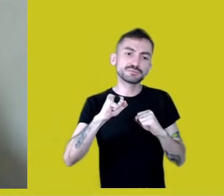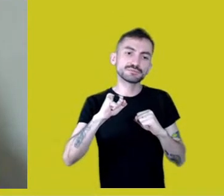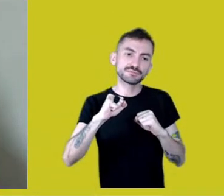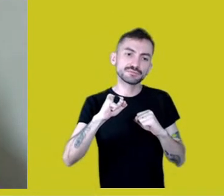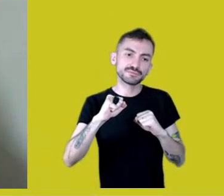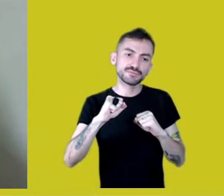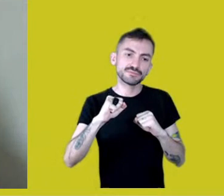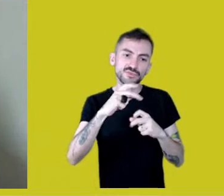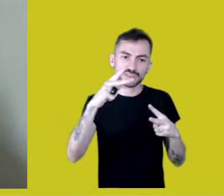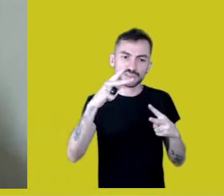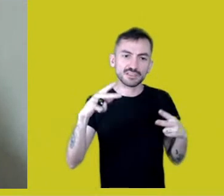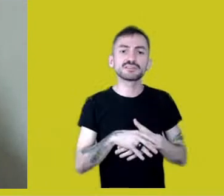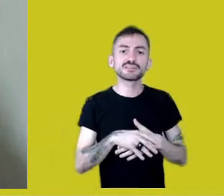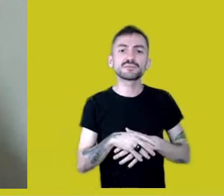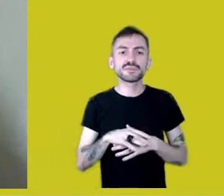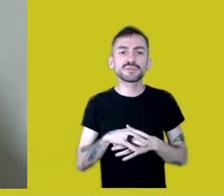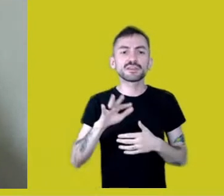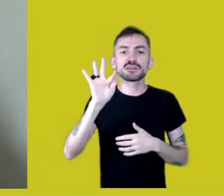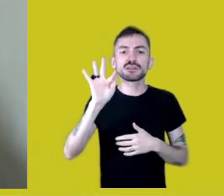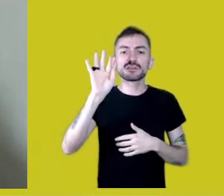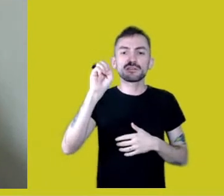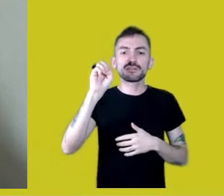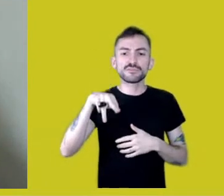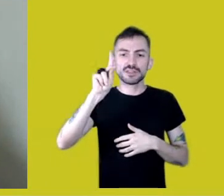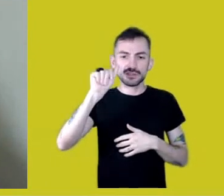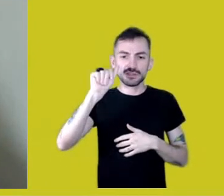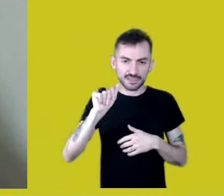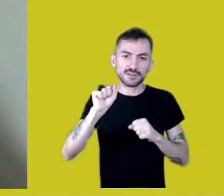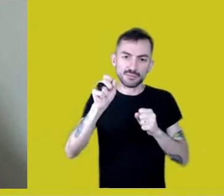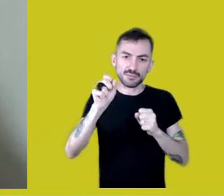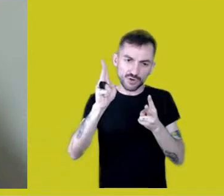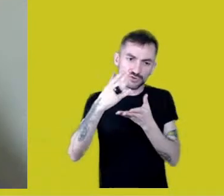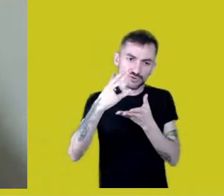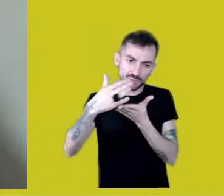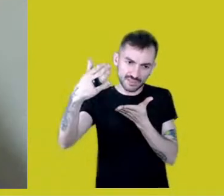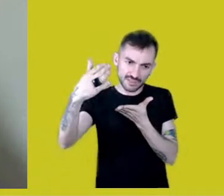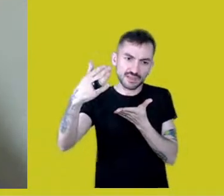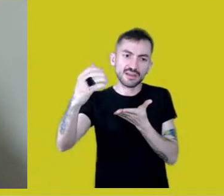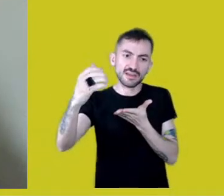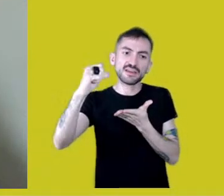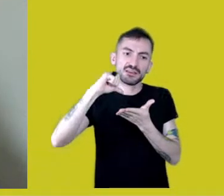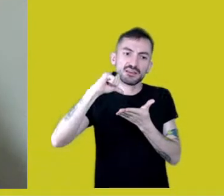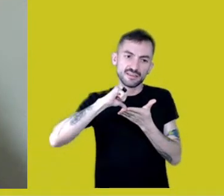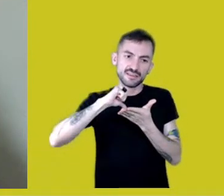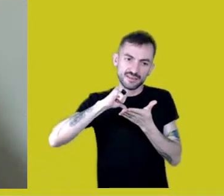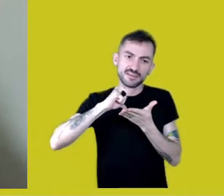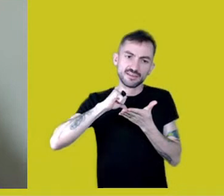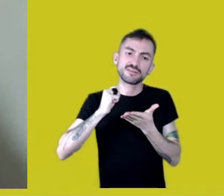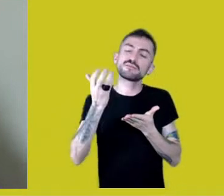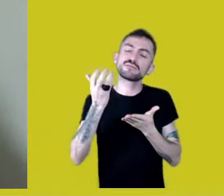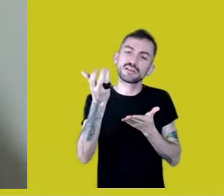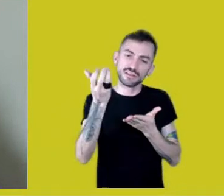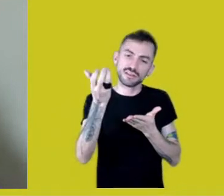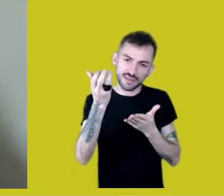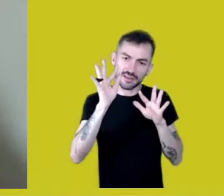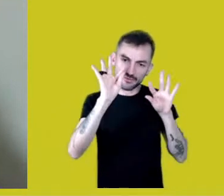No, I think Fernanda can begin and then I’ll give